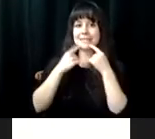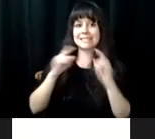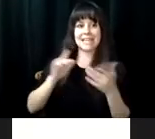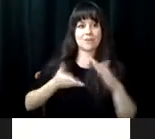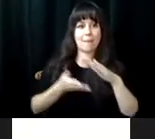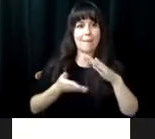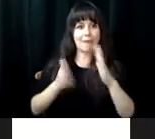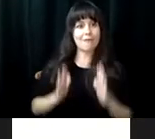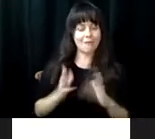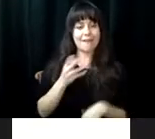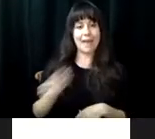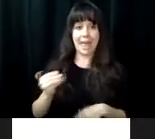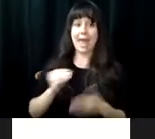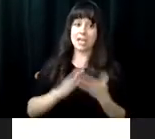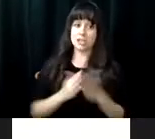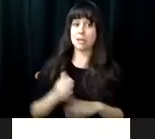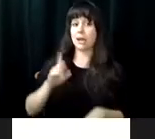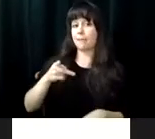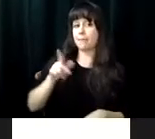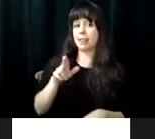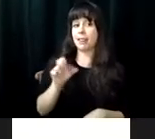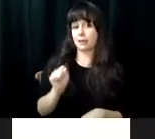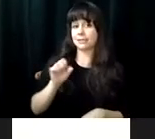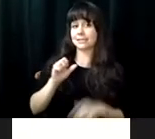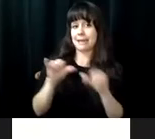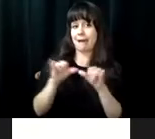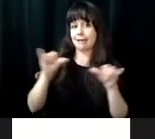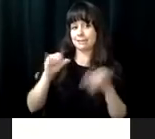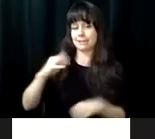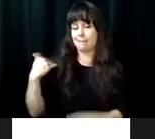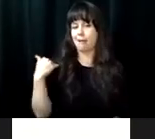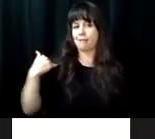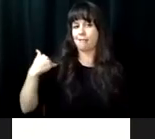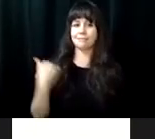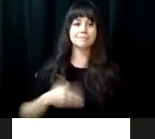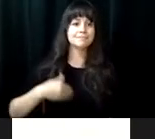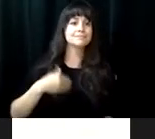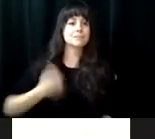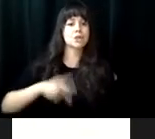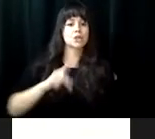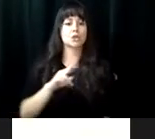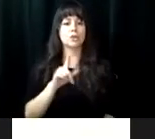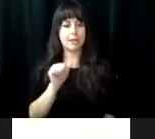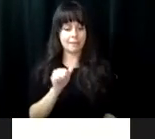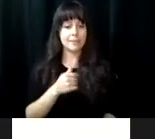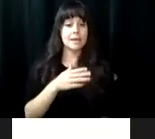land a real place. >> My name is Jess sa and my dream is to be a